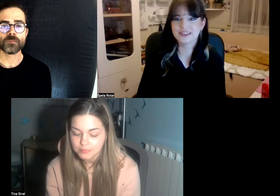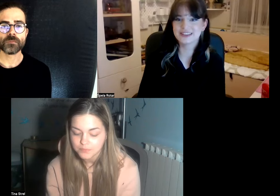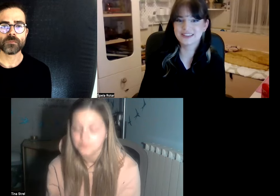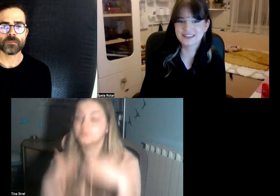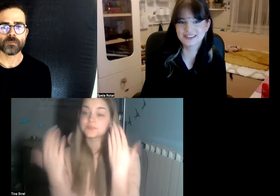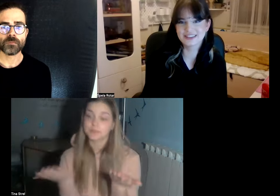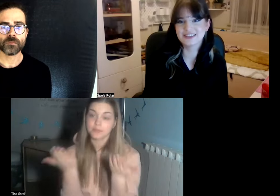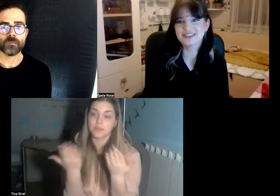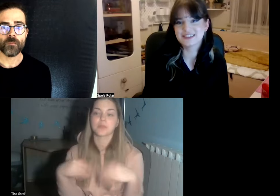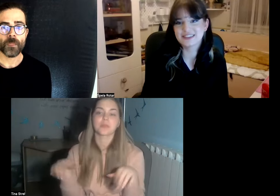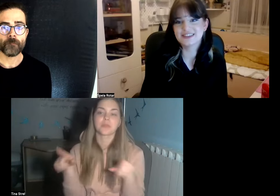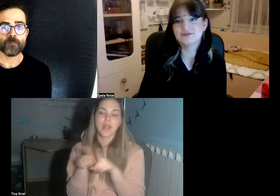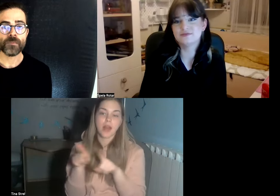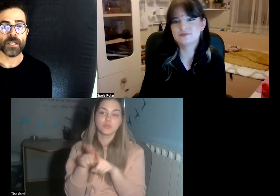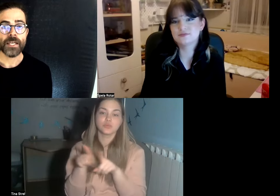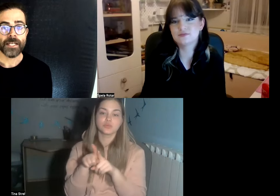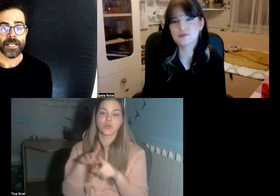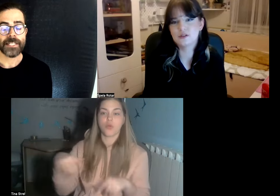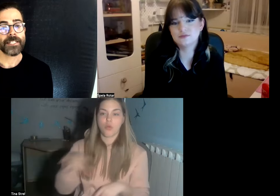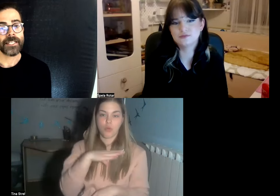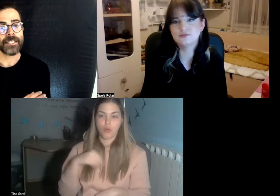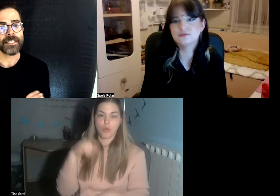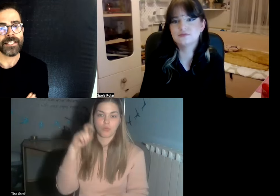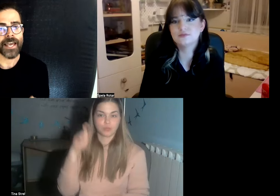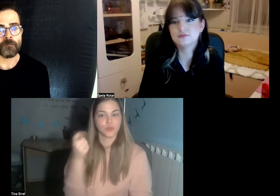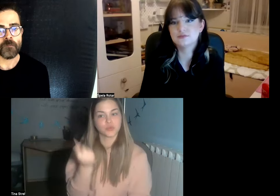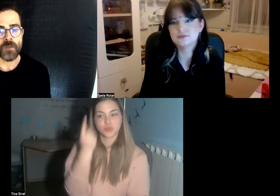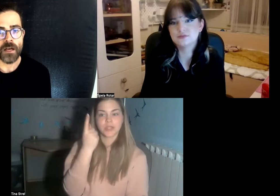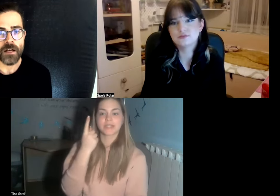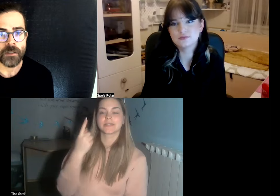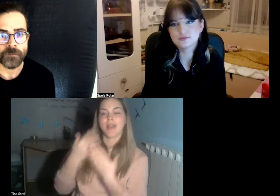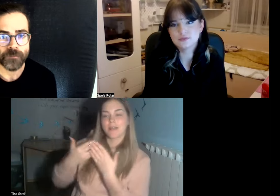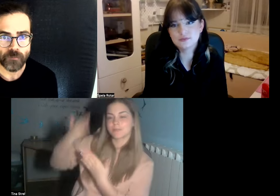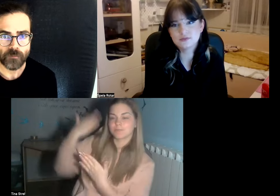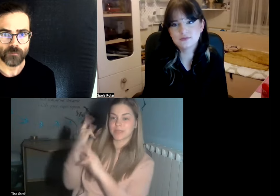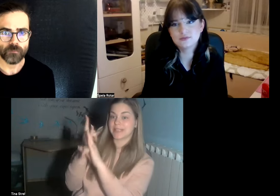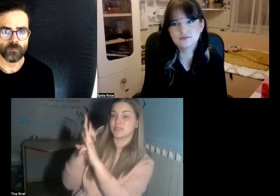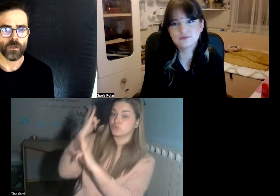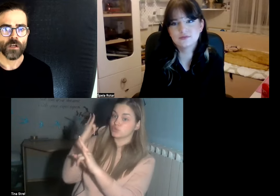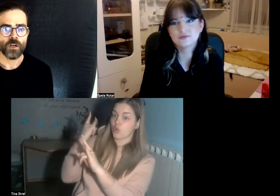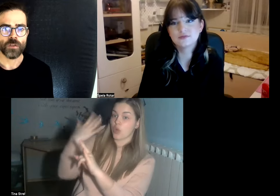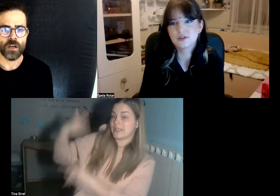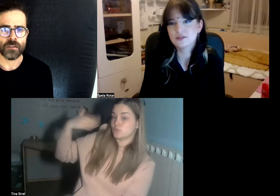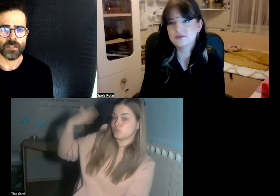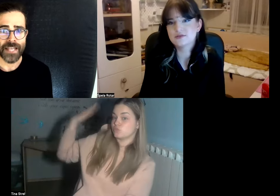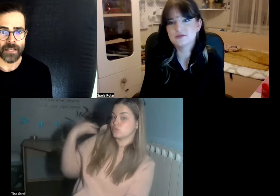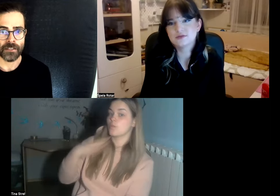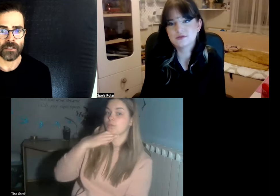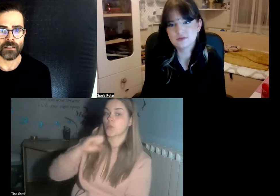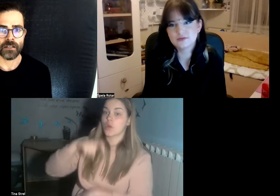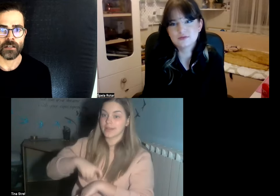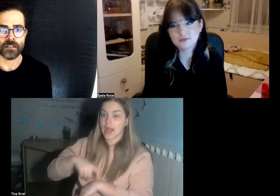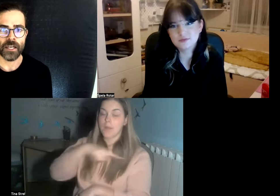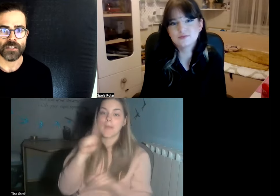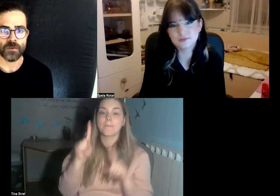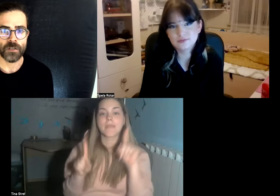yes it is the same when you understand the history